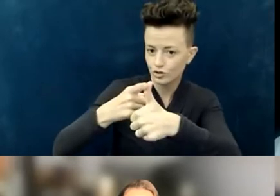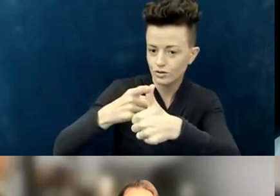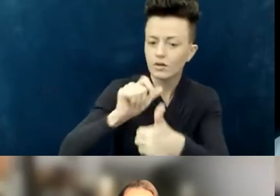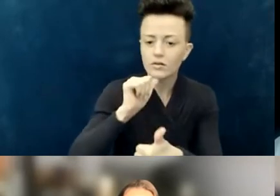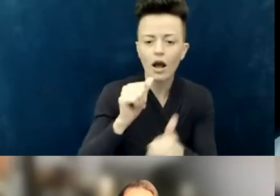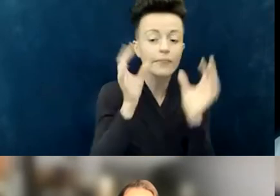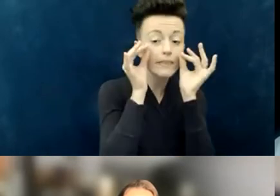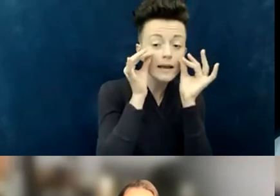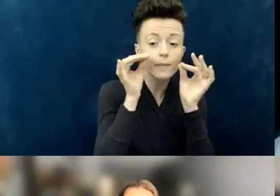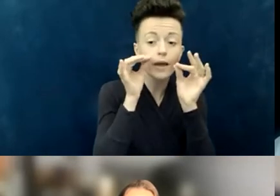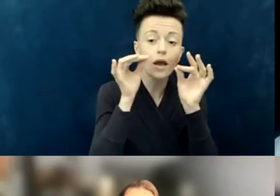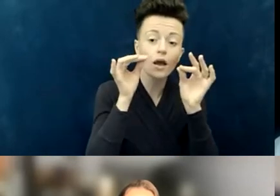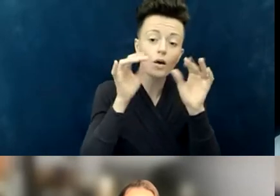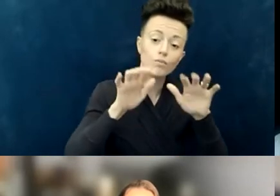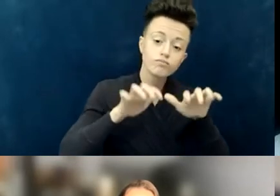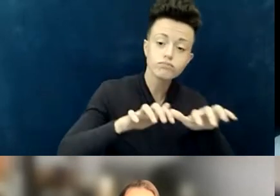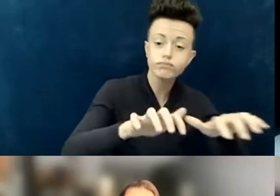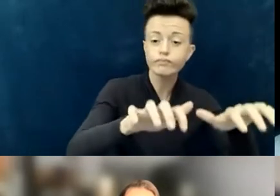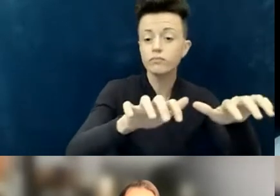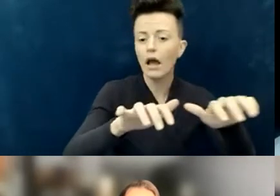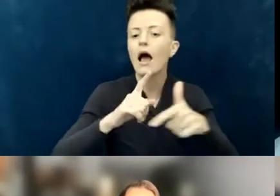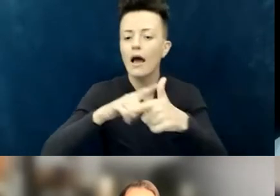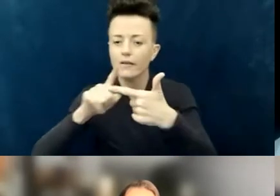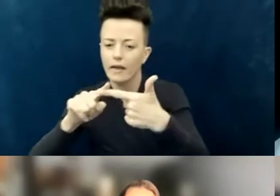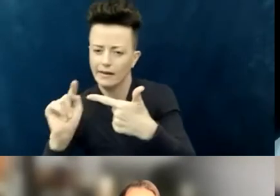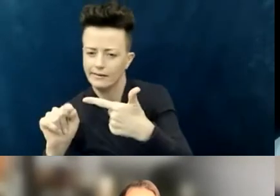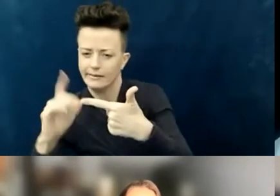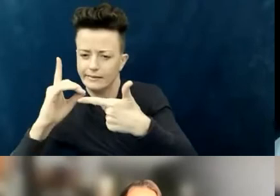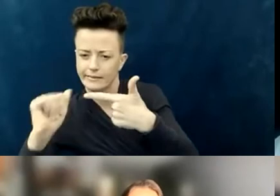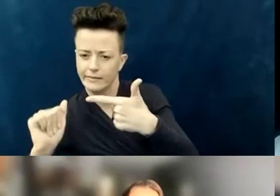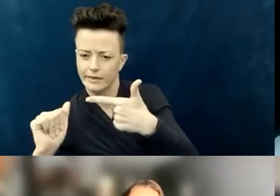Absolutely not. But it means that we care that much.